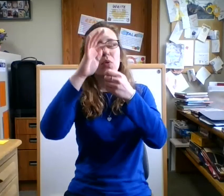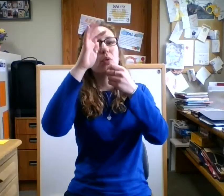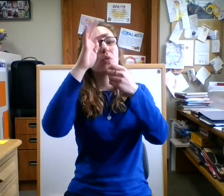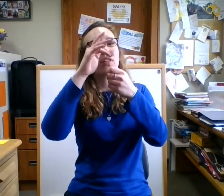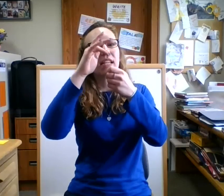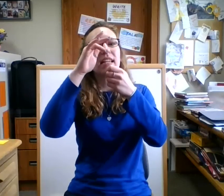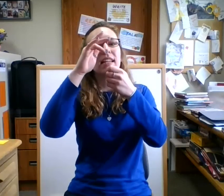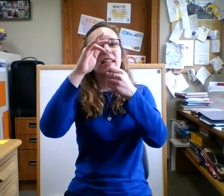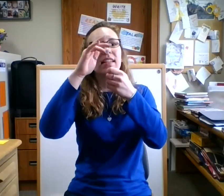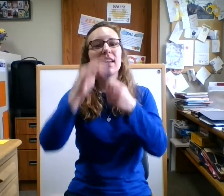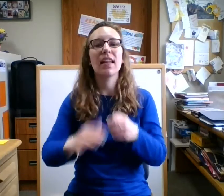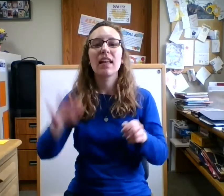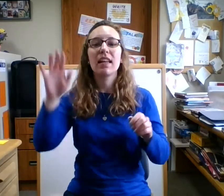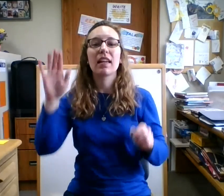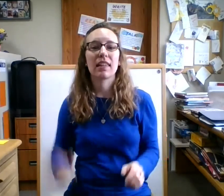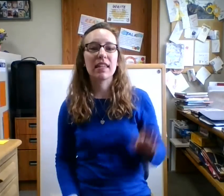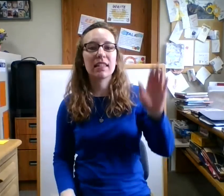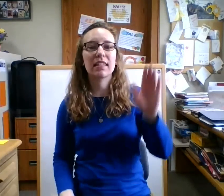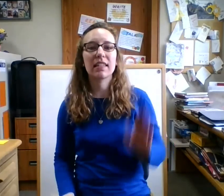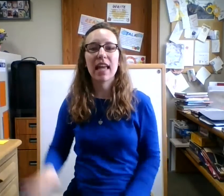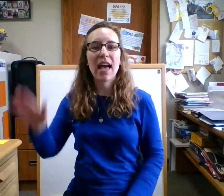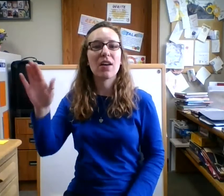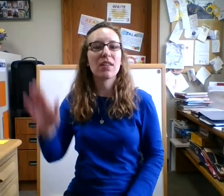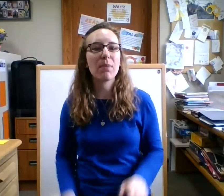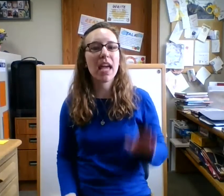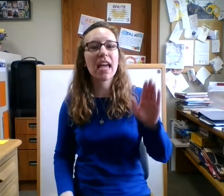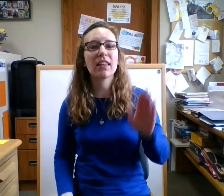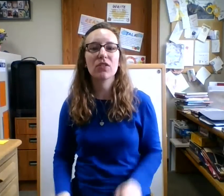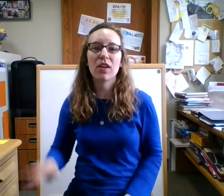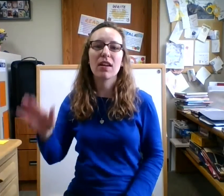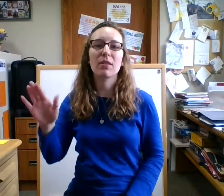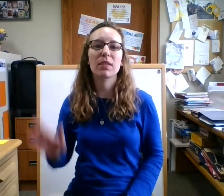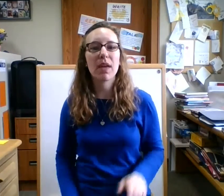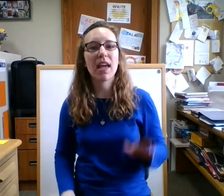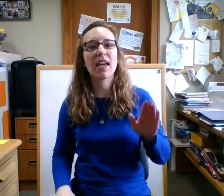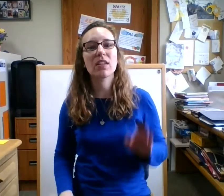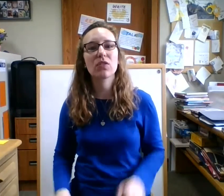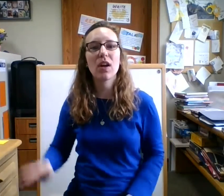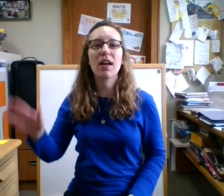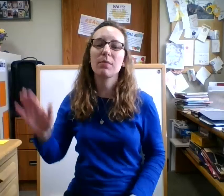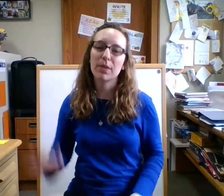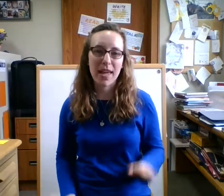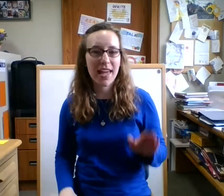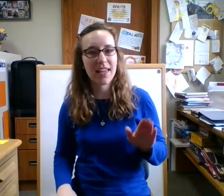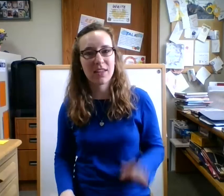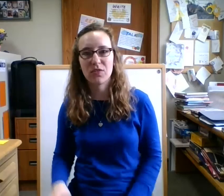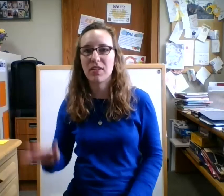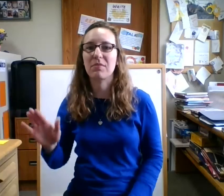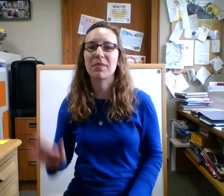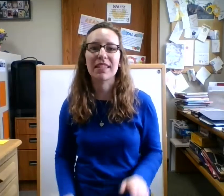morning this is how the bang the drums bang the drums bang the drums